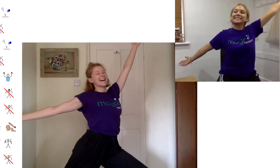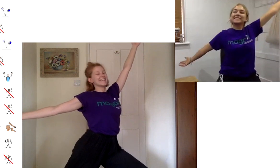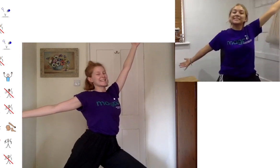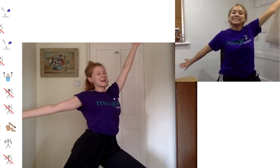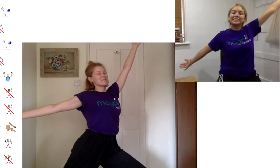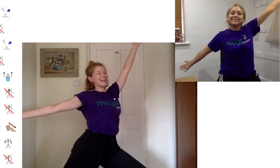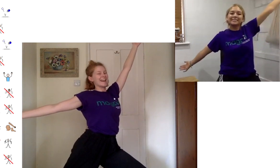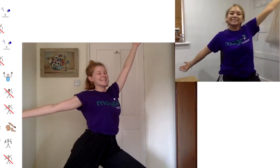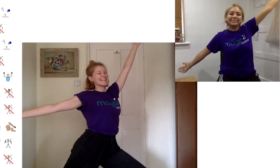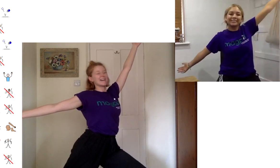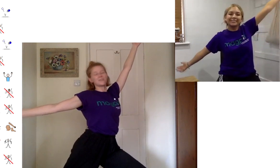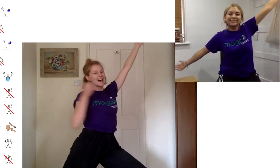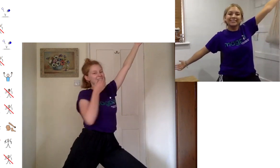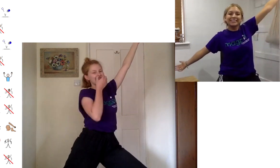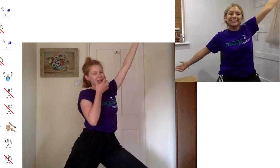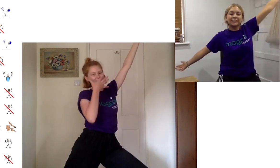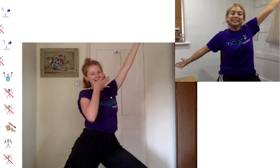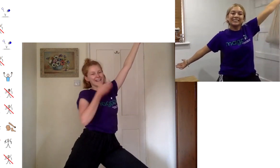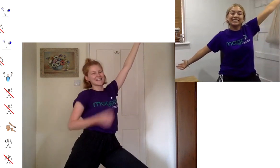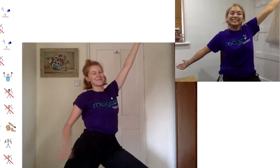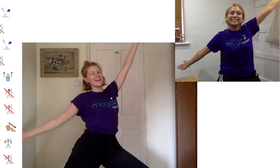and that's how we're going to end lovely and let's not forget that smile